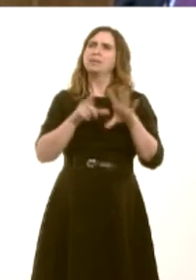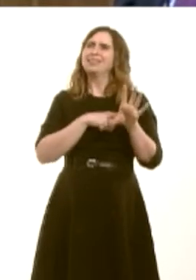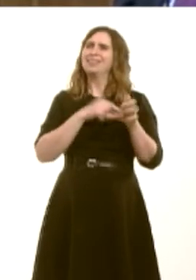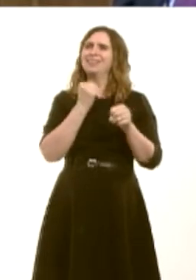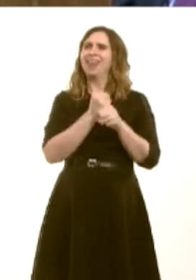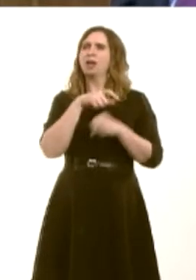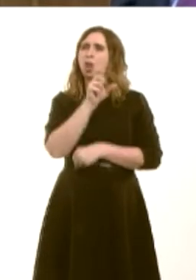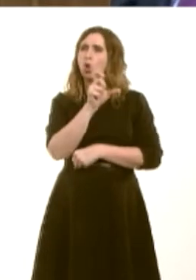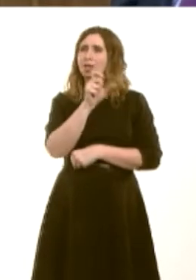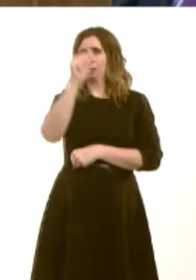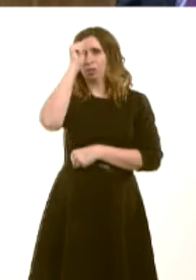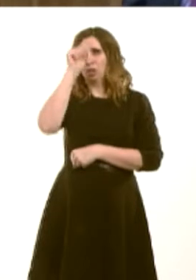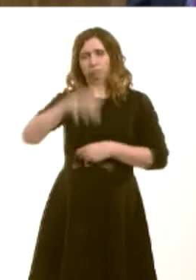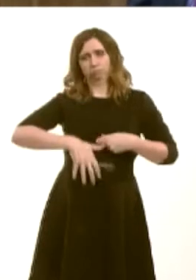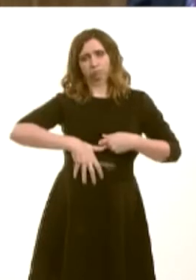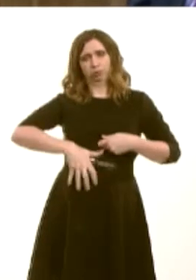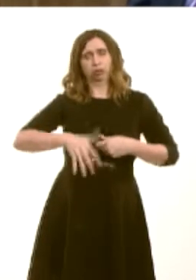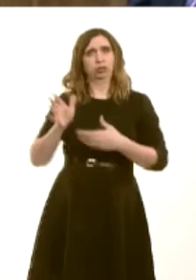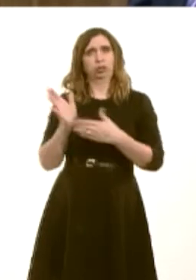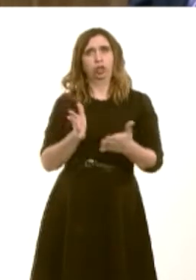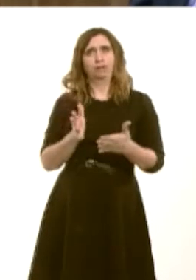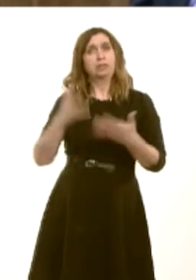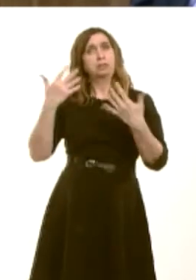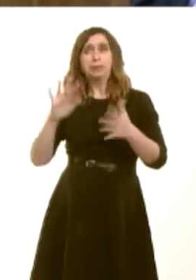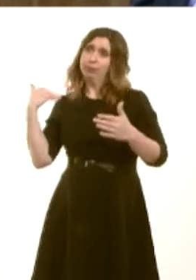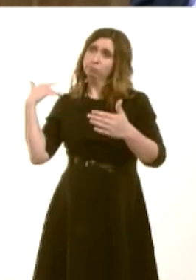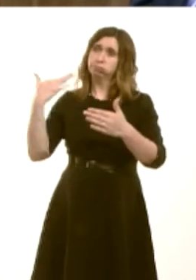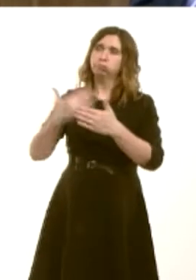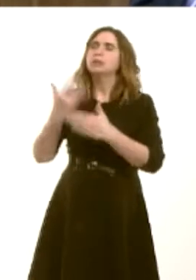department there, there has been a strong reliance for some time on temporary staff,